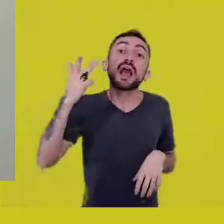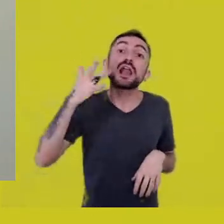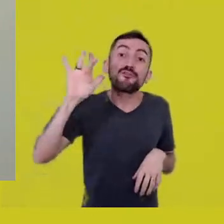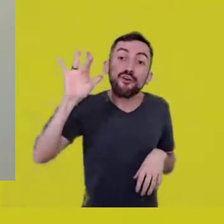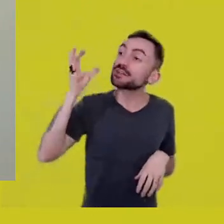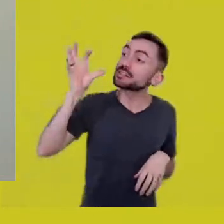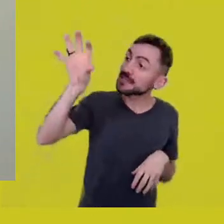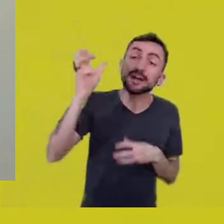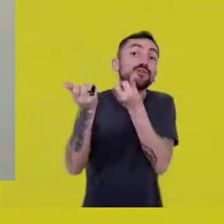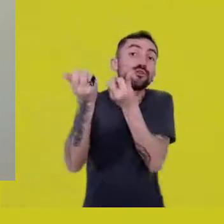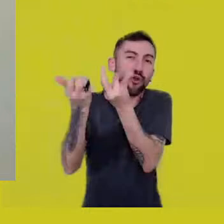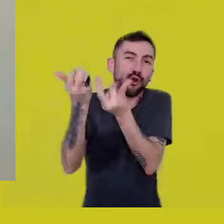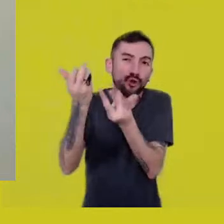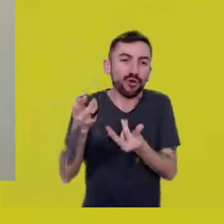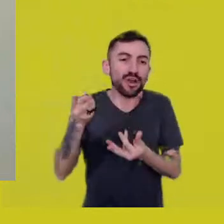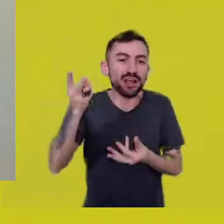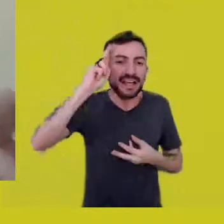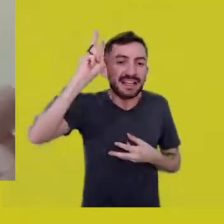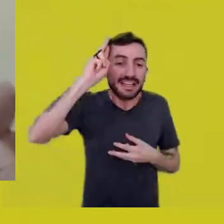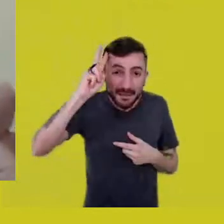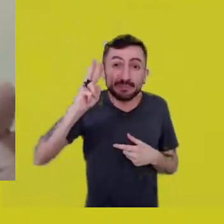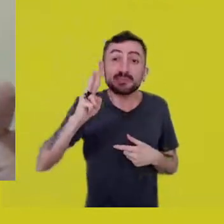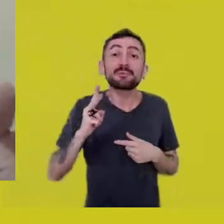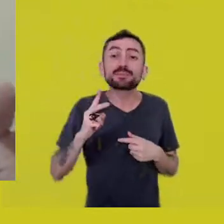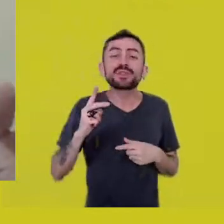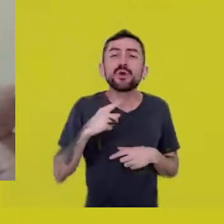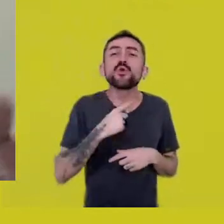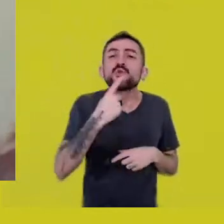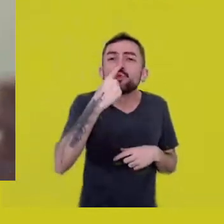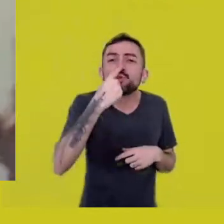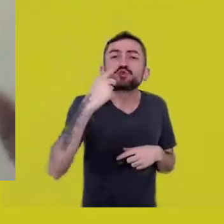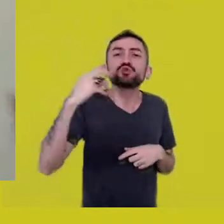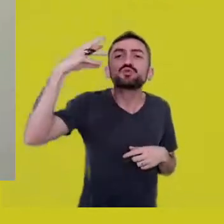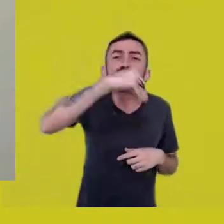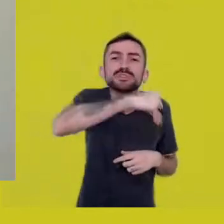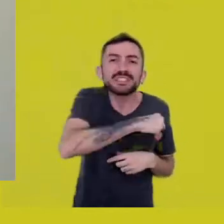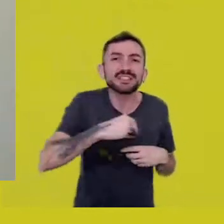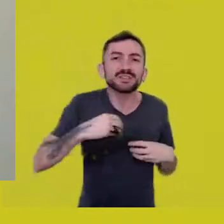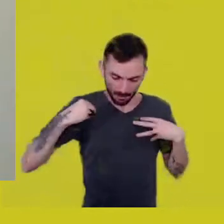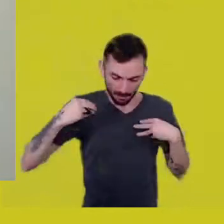Those polar bears, with their white fur, look like stray dogs now.